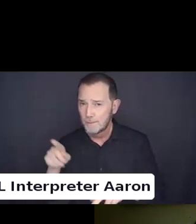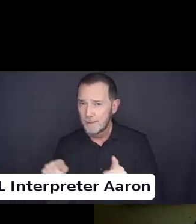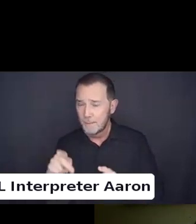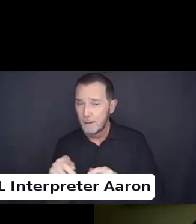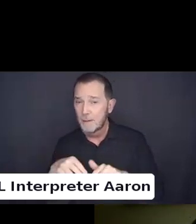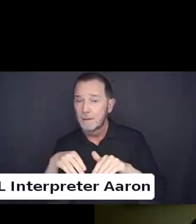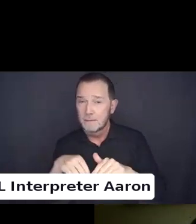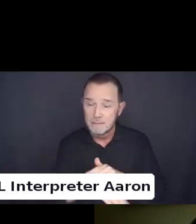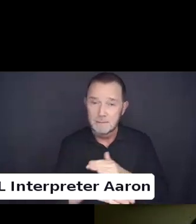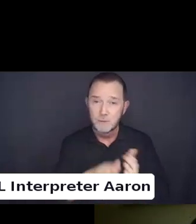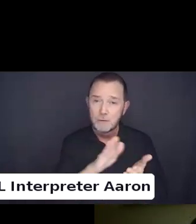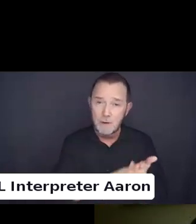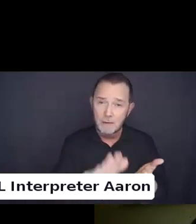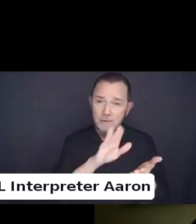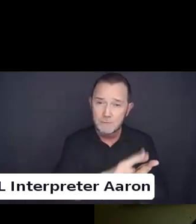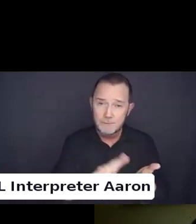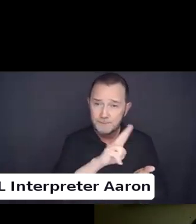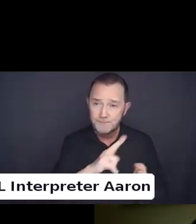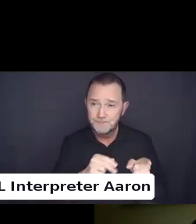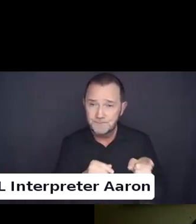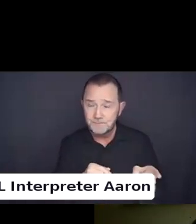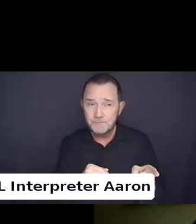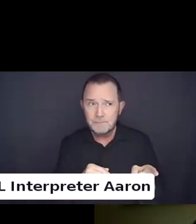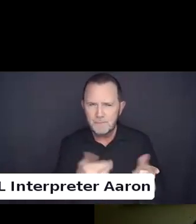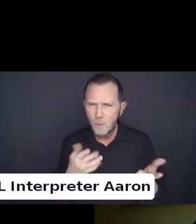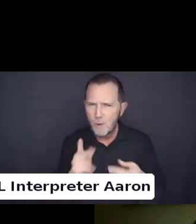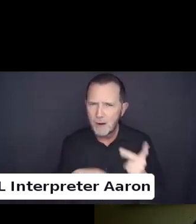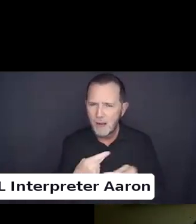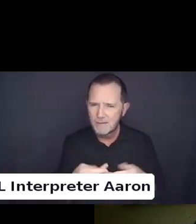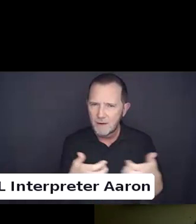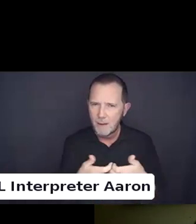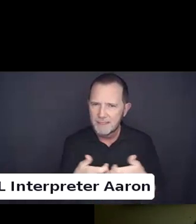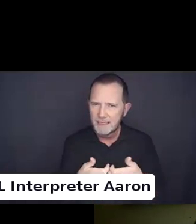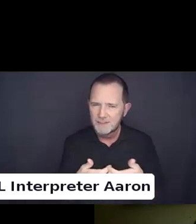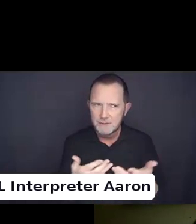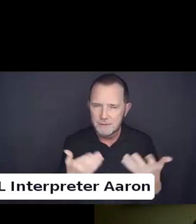The issue for us is what kind of accommodations.